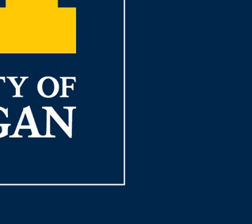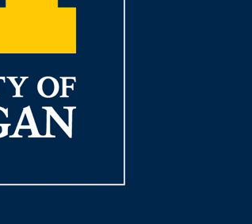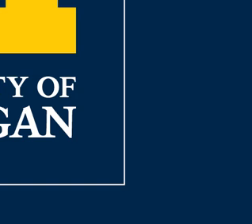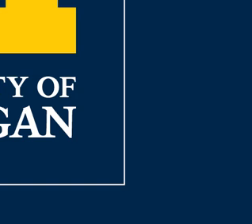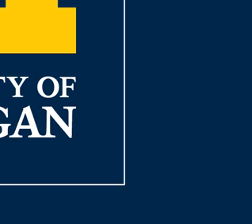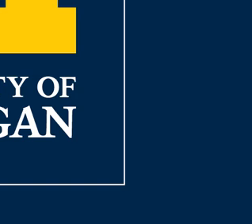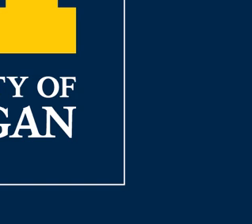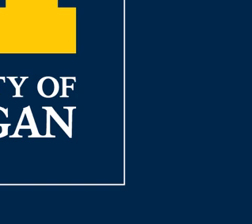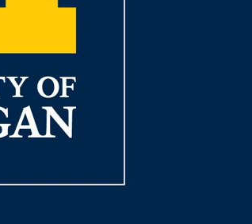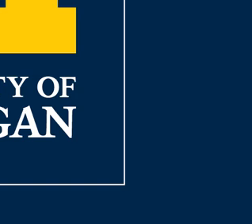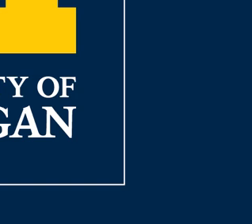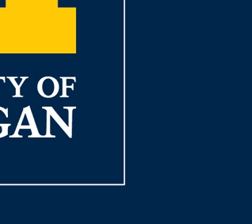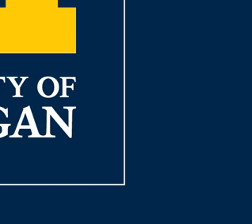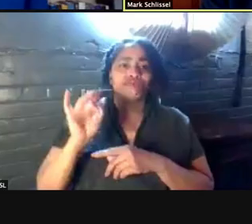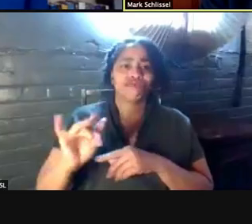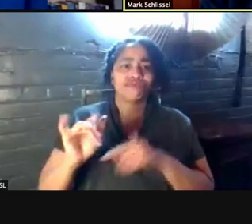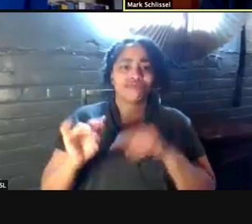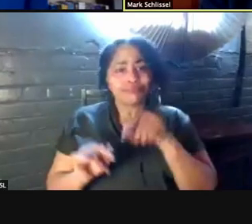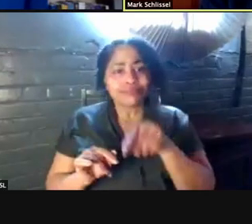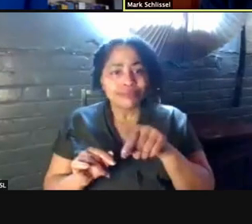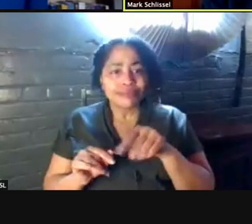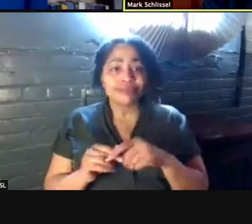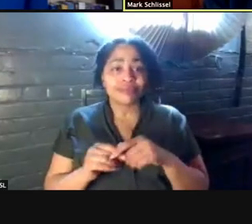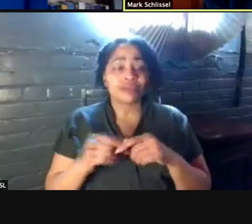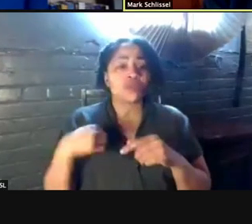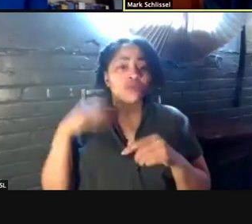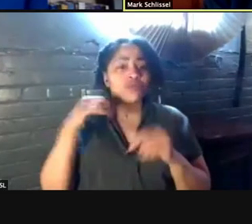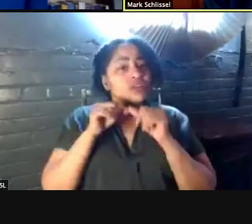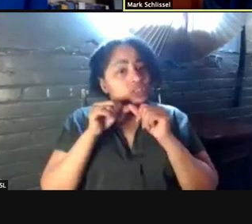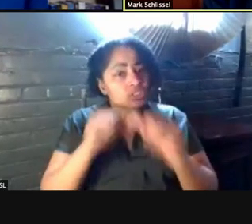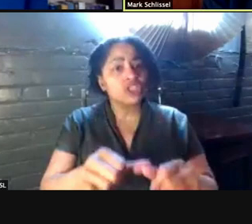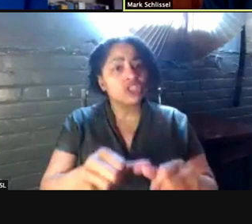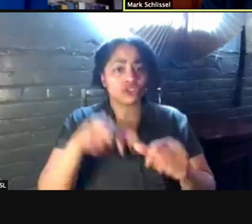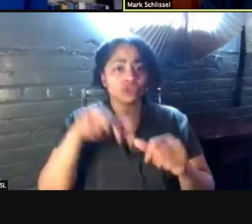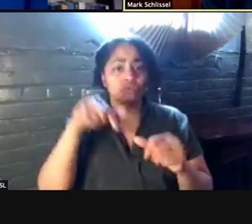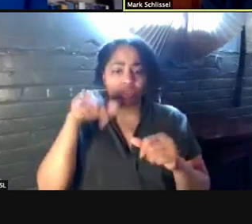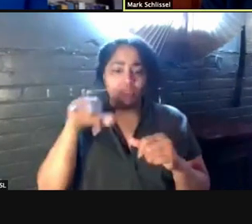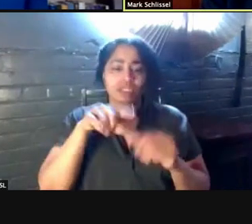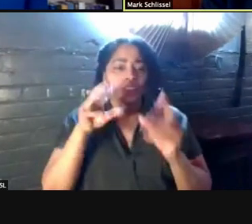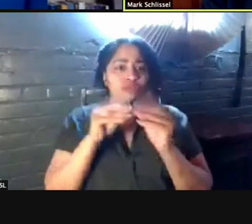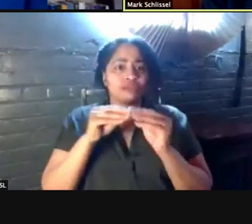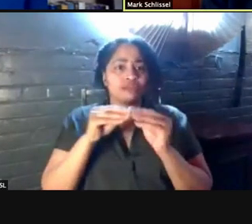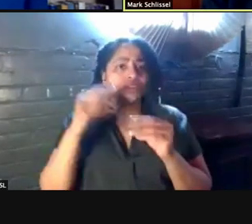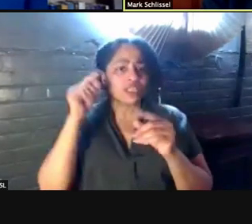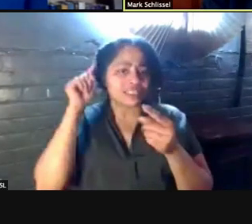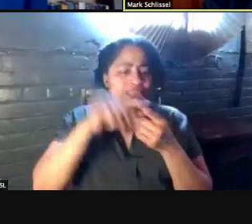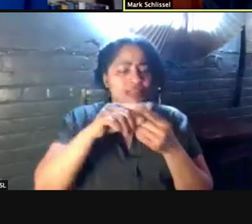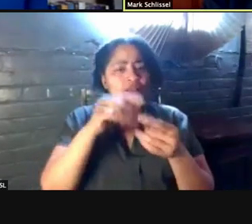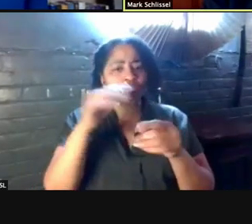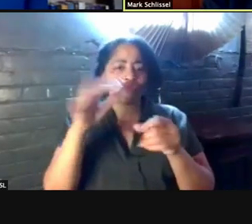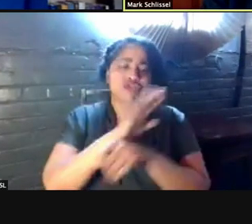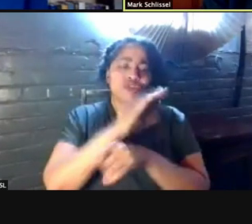[President Russel] We'll continue these briefings every other week through at least the month of May. Today, we're joined by Provost Susan Collins